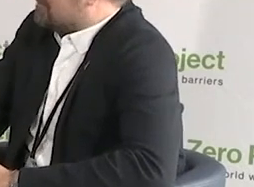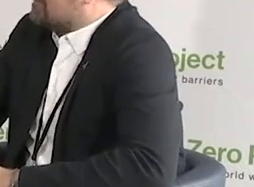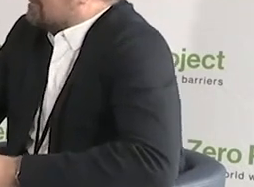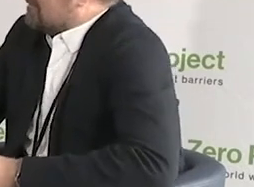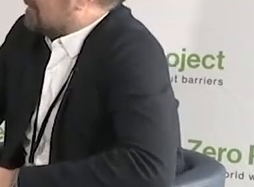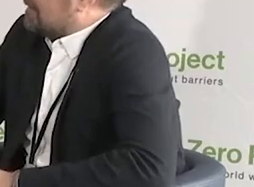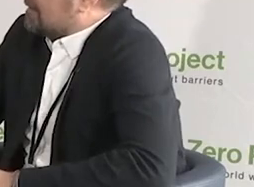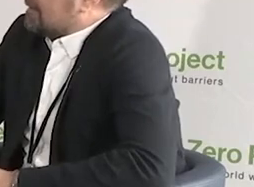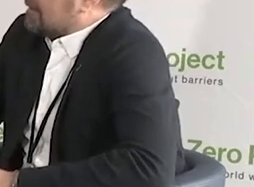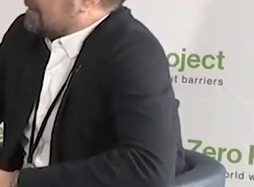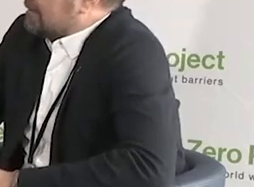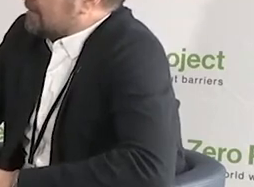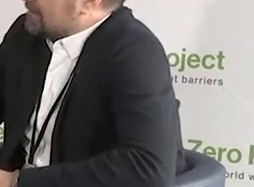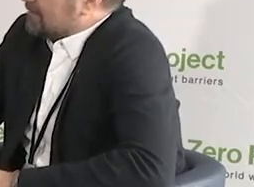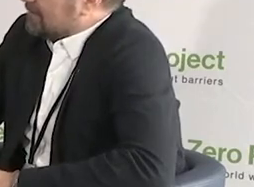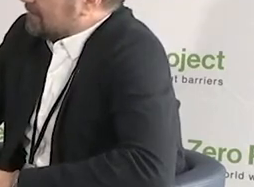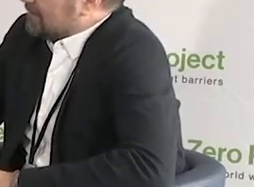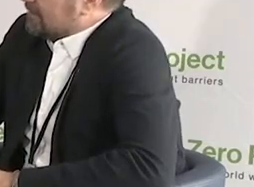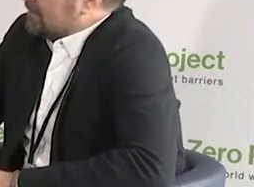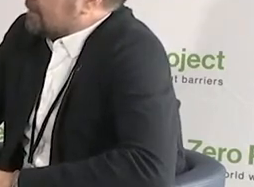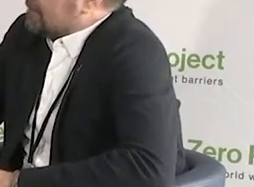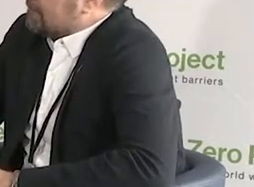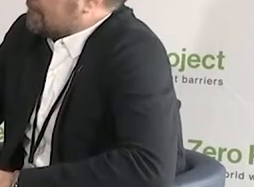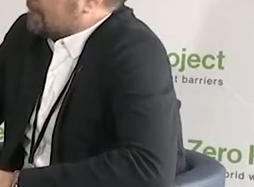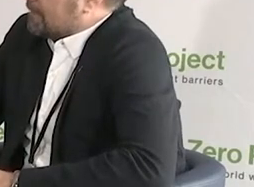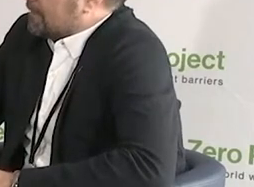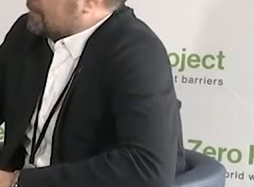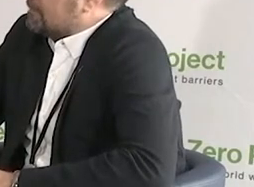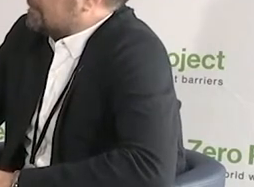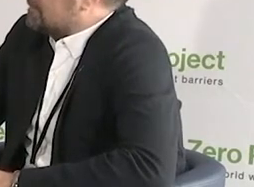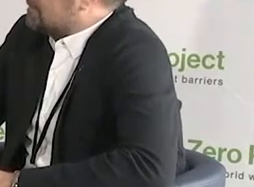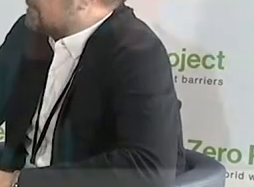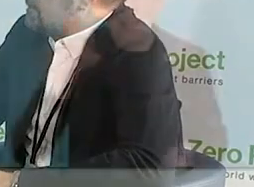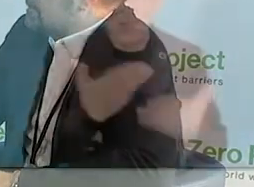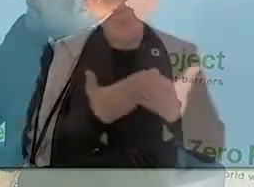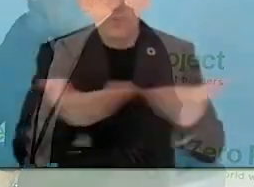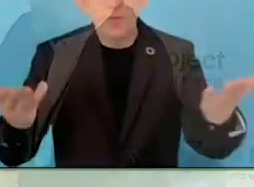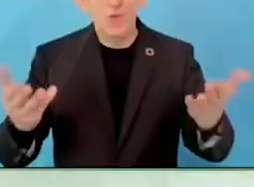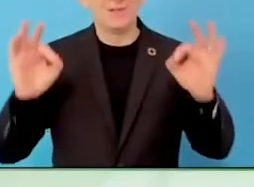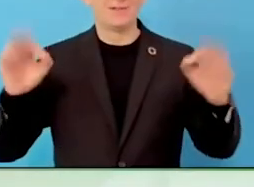I am Susan Scott-Parker, with disability international, a